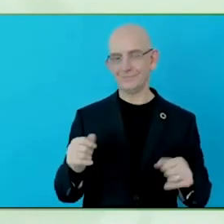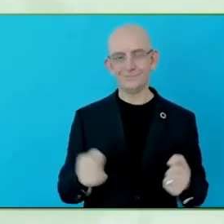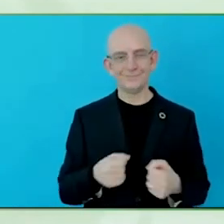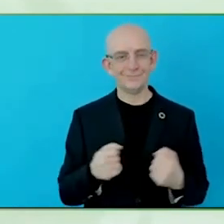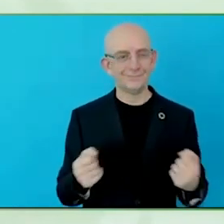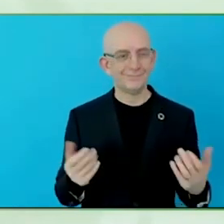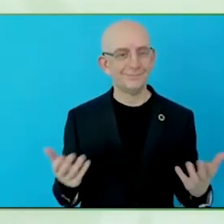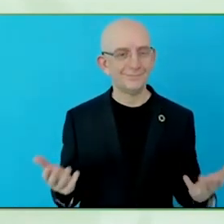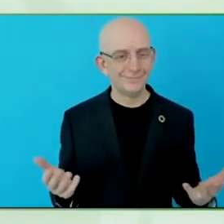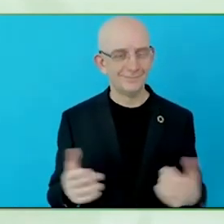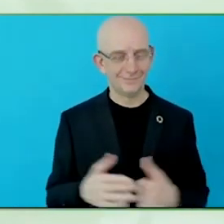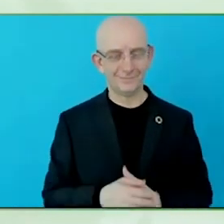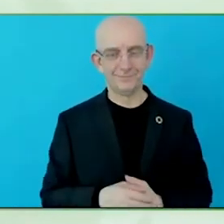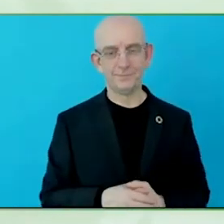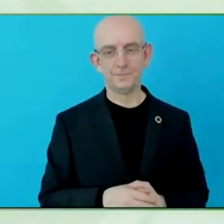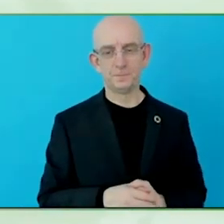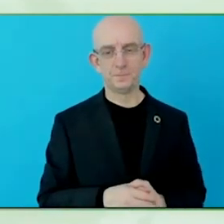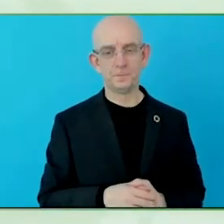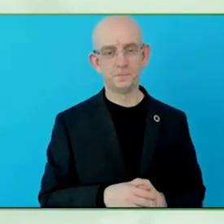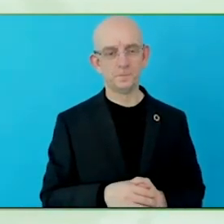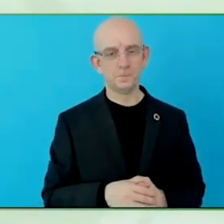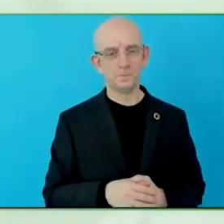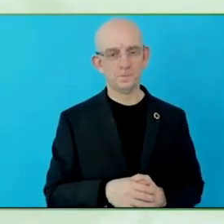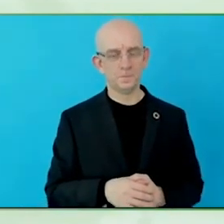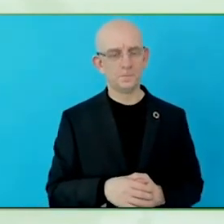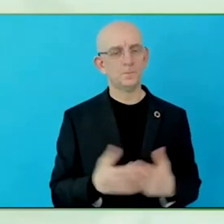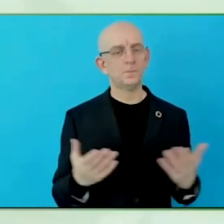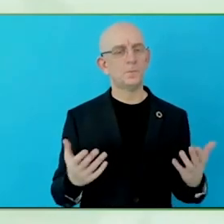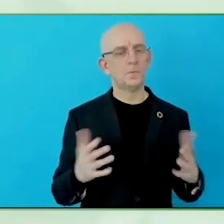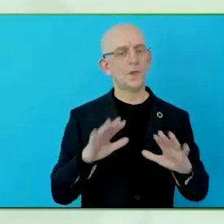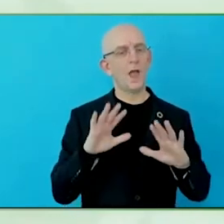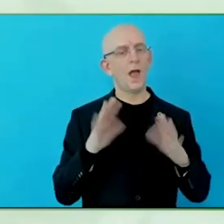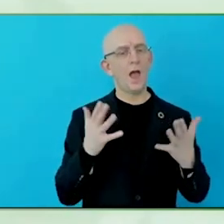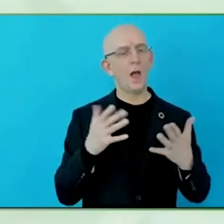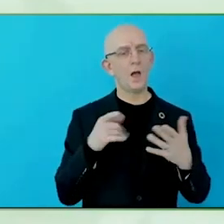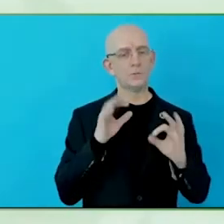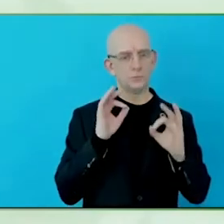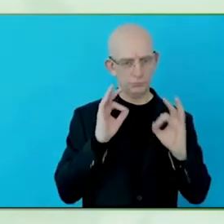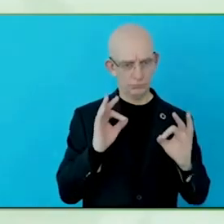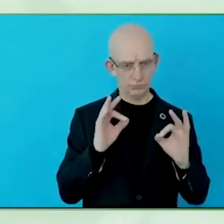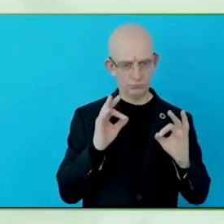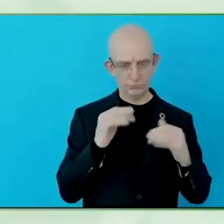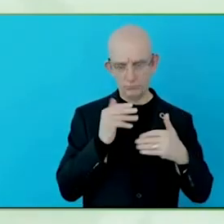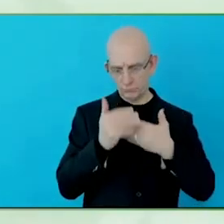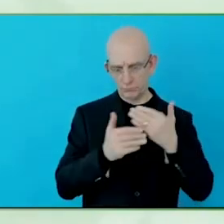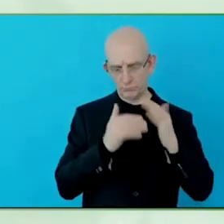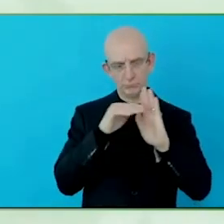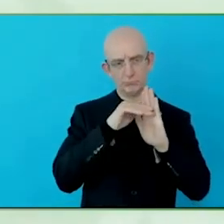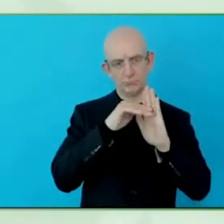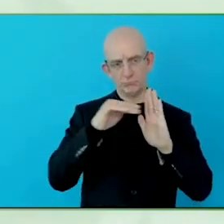Across the different areas in which you operate as a bank.